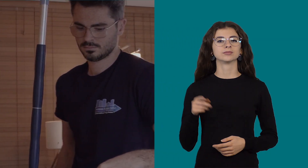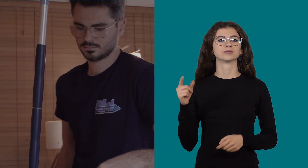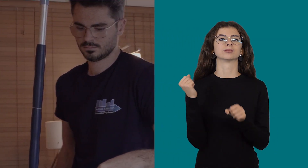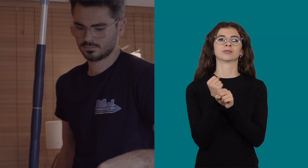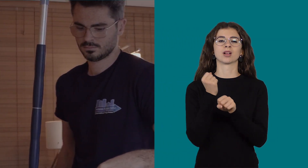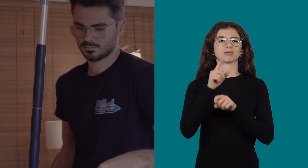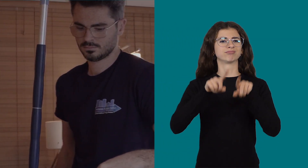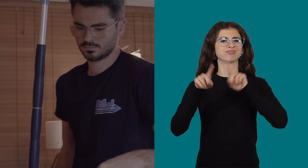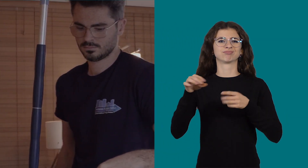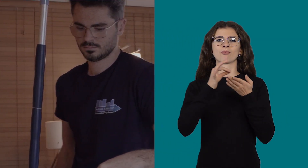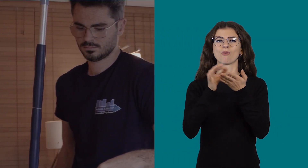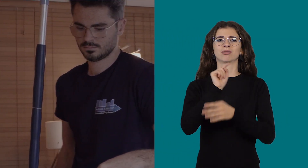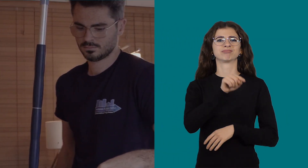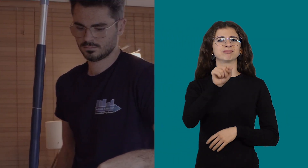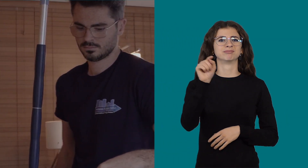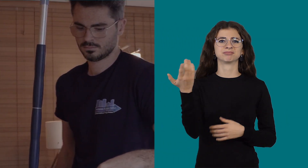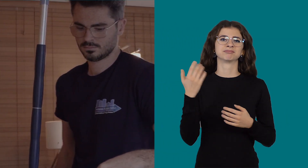Jordy works in different locations: